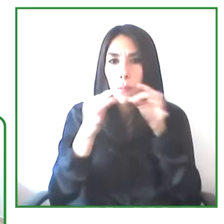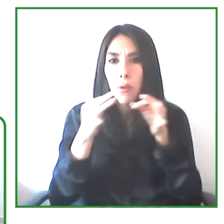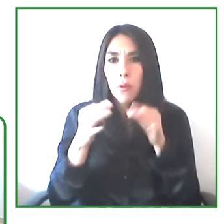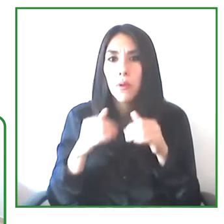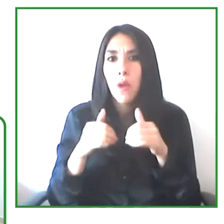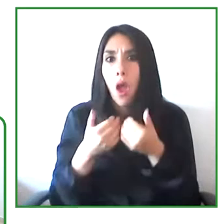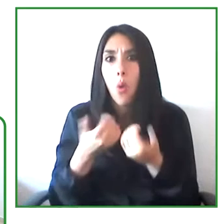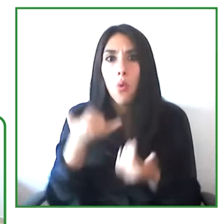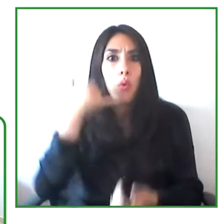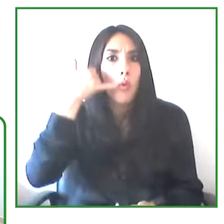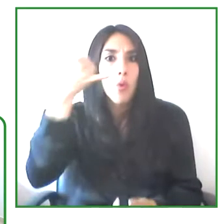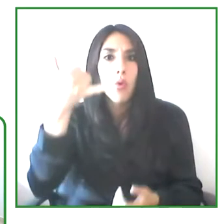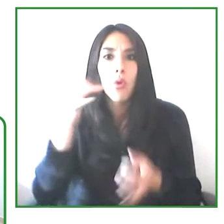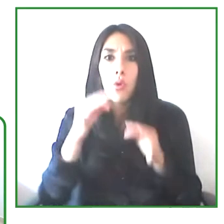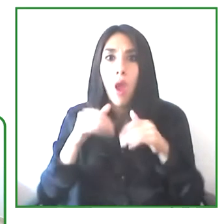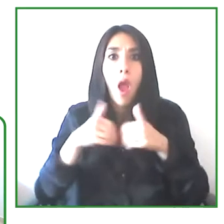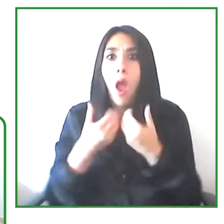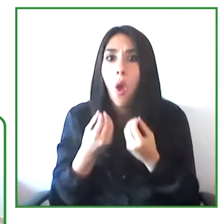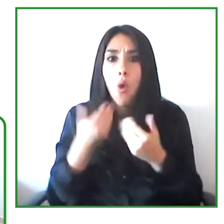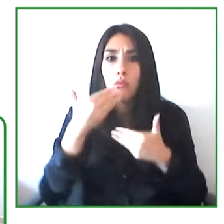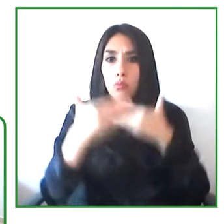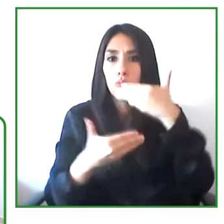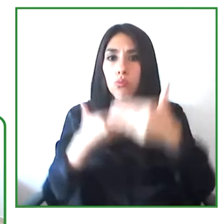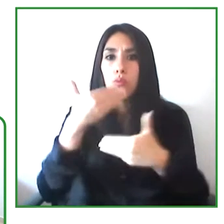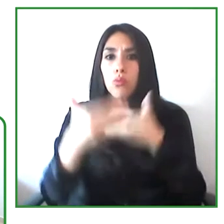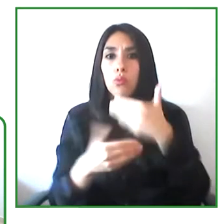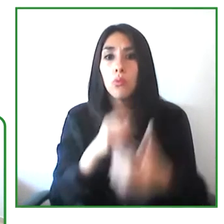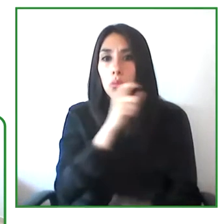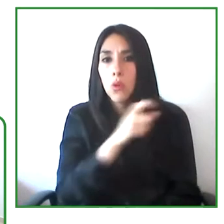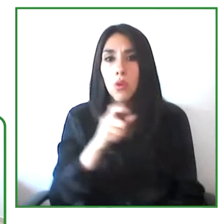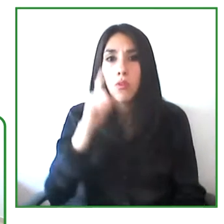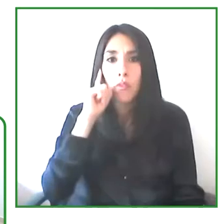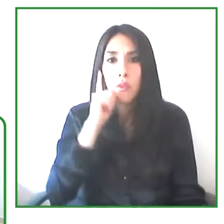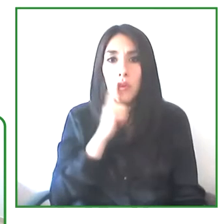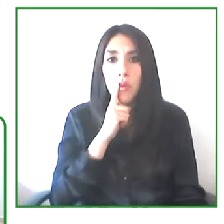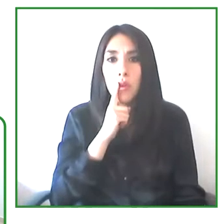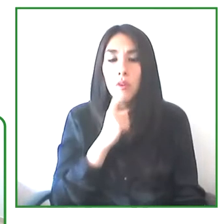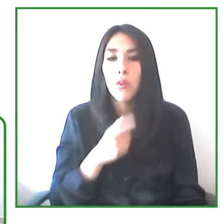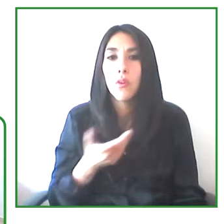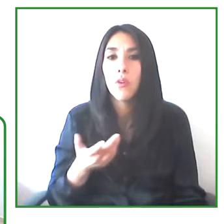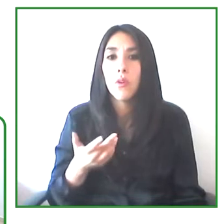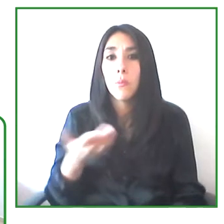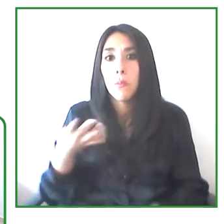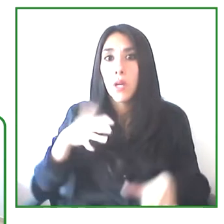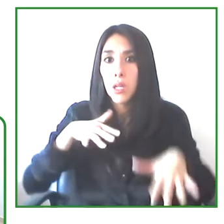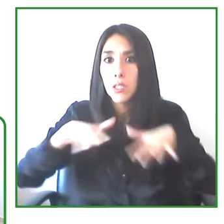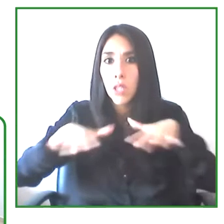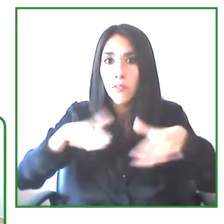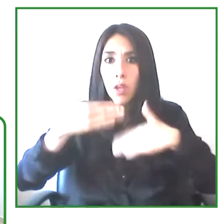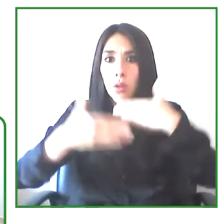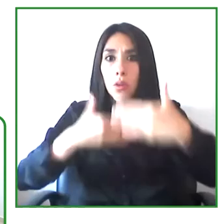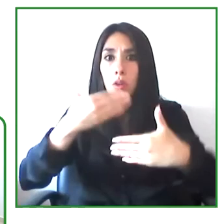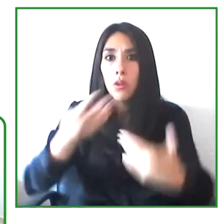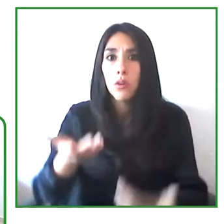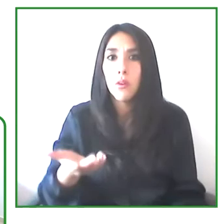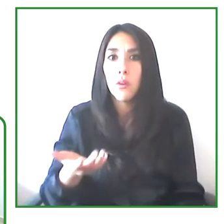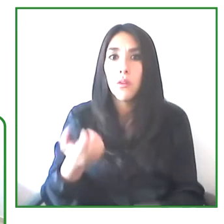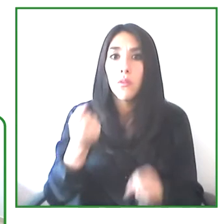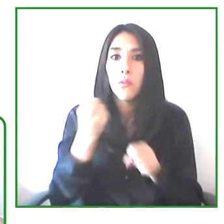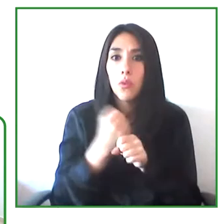to help this community in terms of the services, the work that you've done,